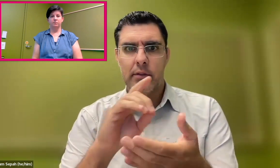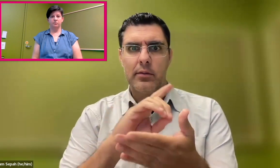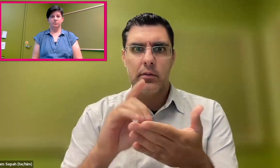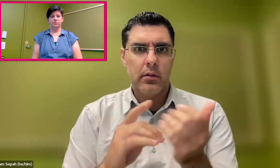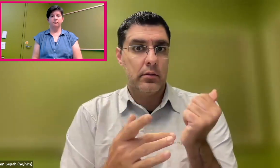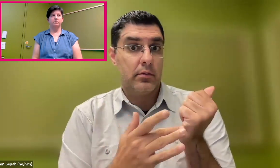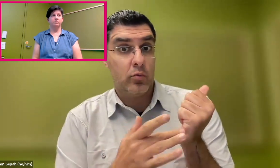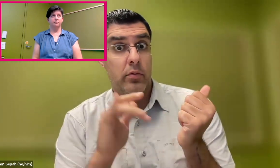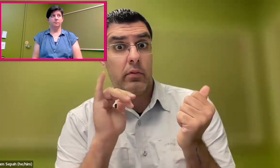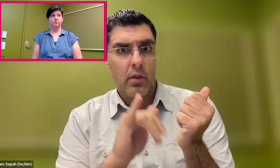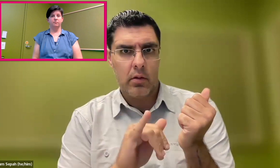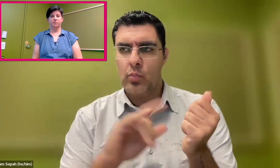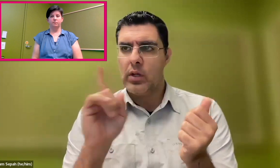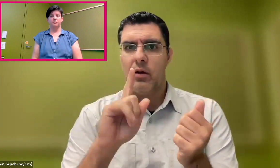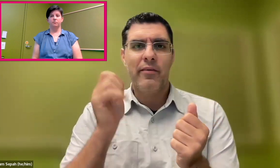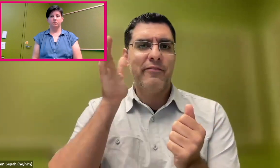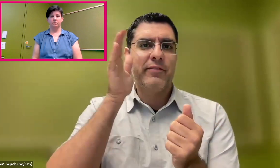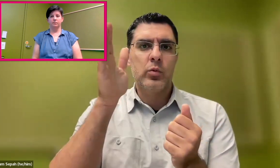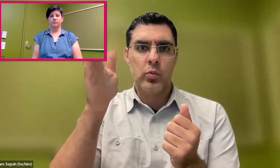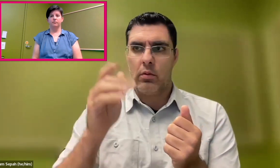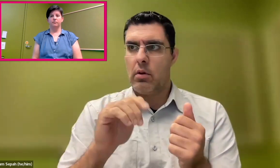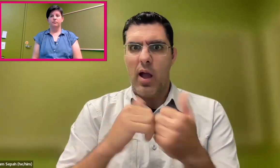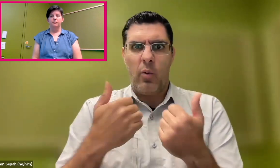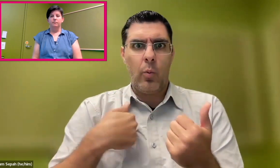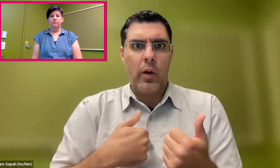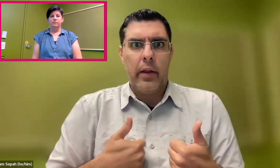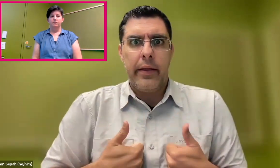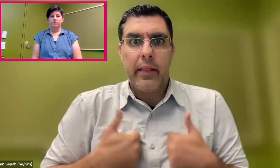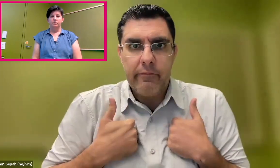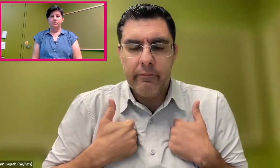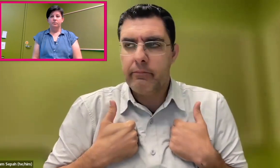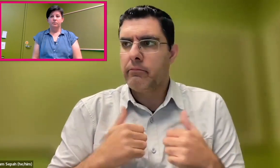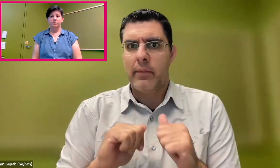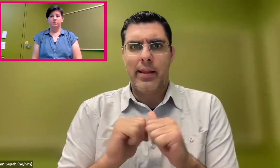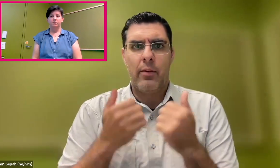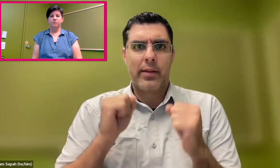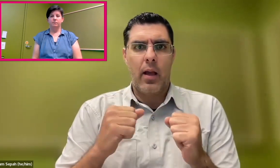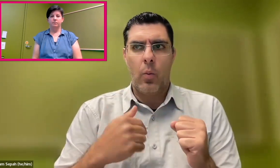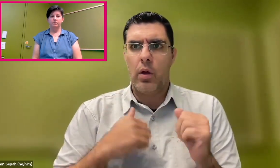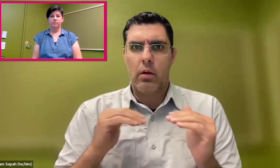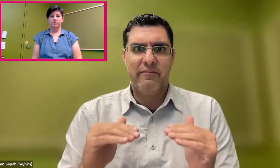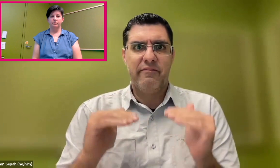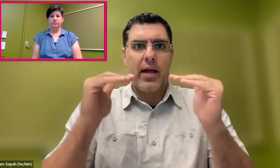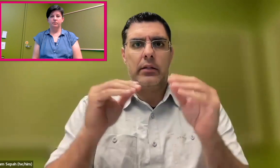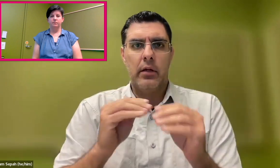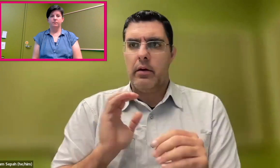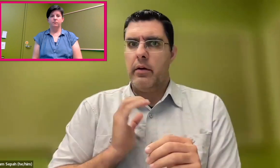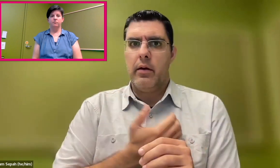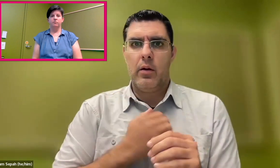But now, working with the technical part of inclusivity and accessibility, in terms of how